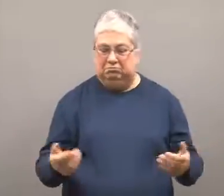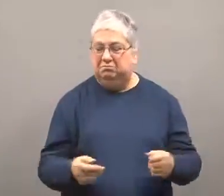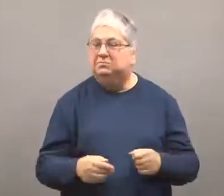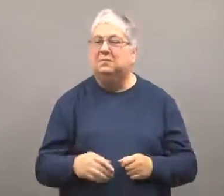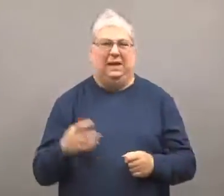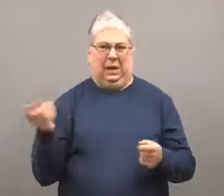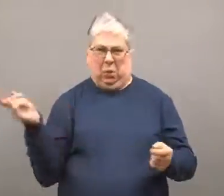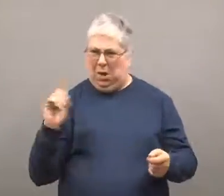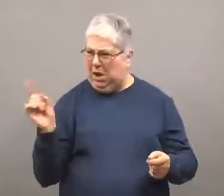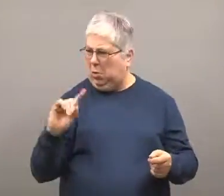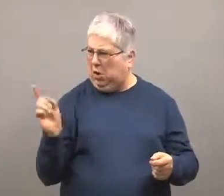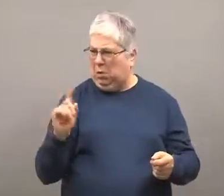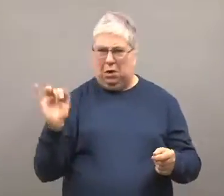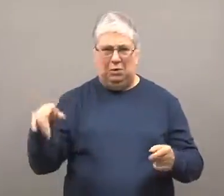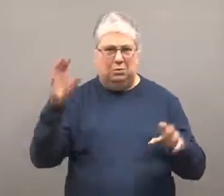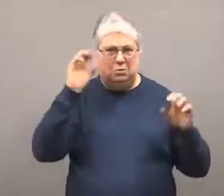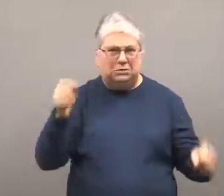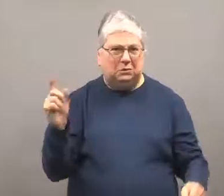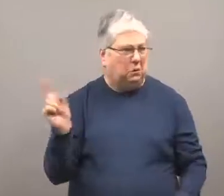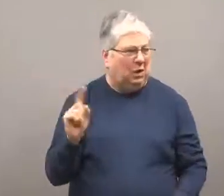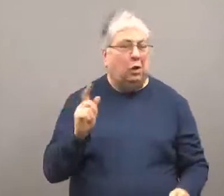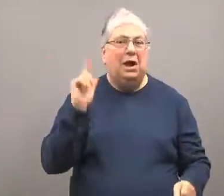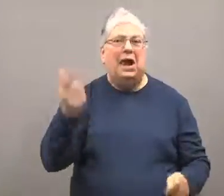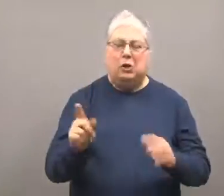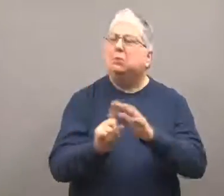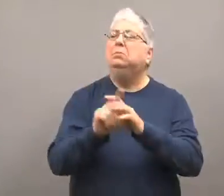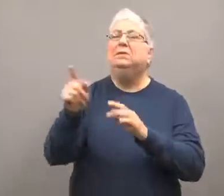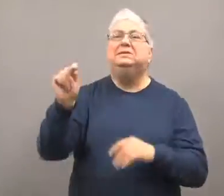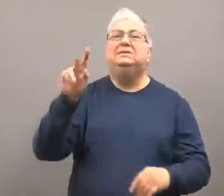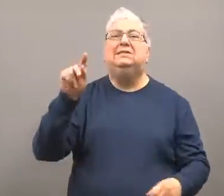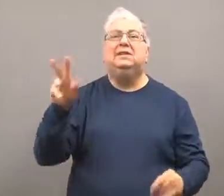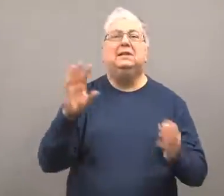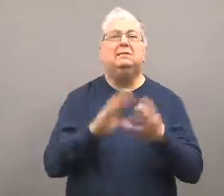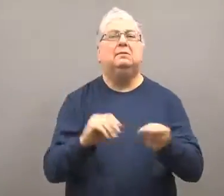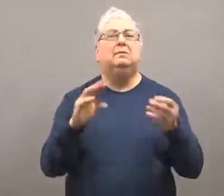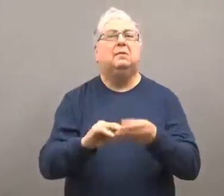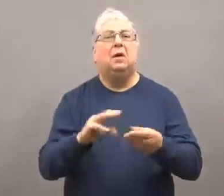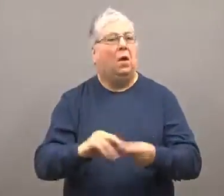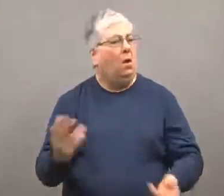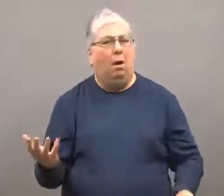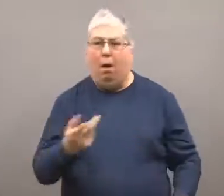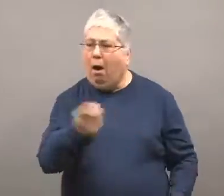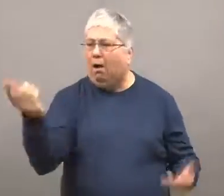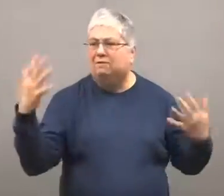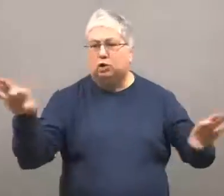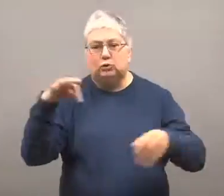Yanukovych was nowhere to be found, then he turned up on TV.